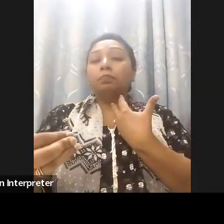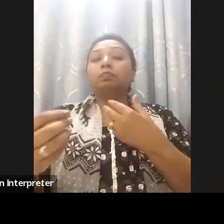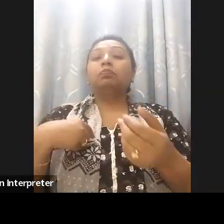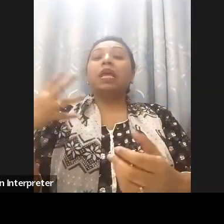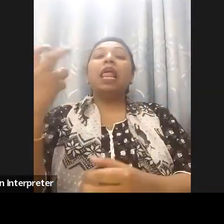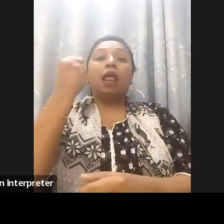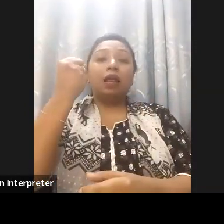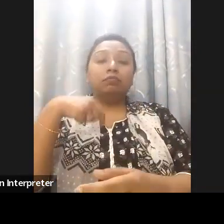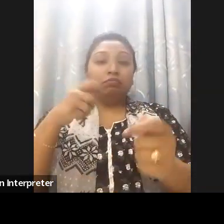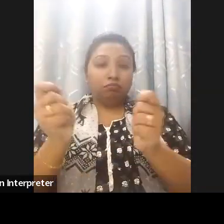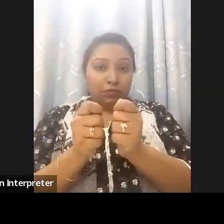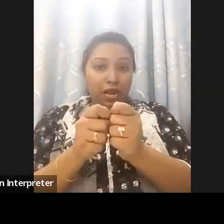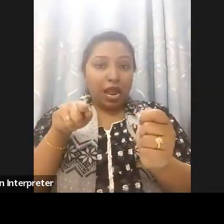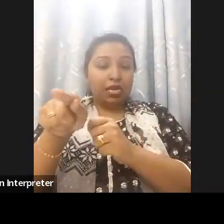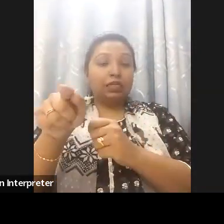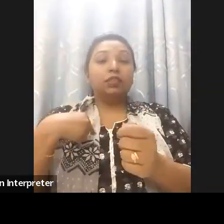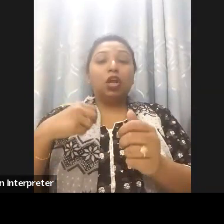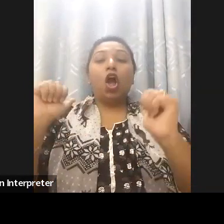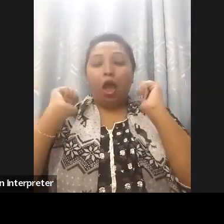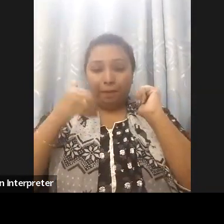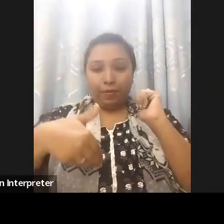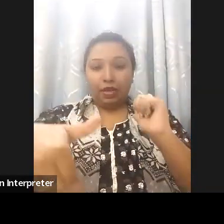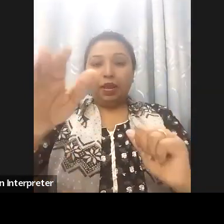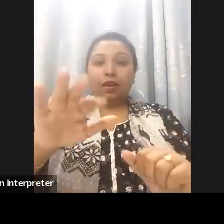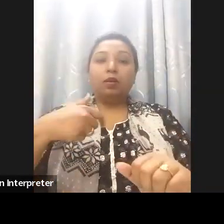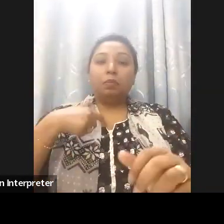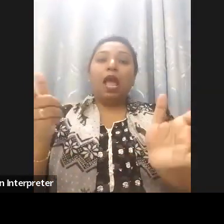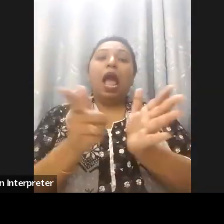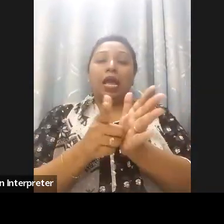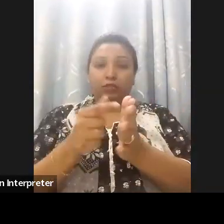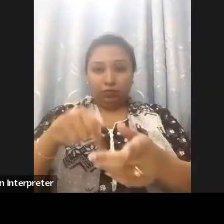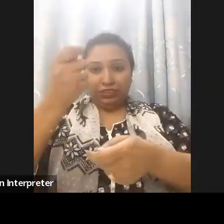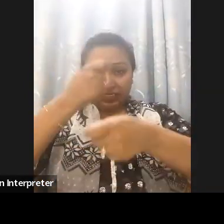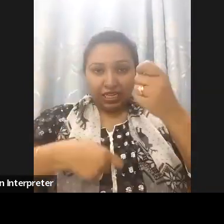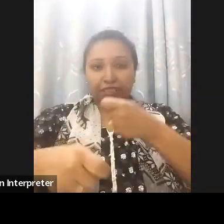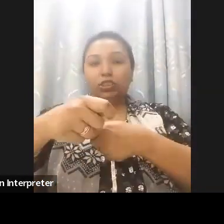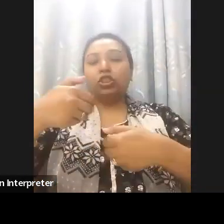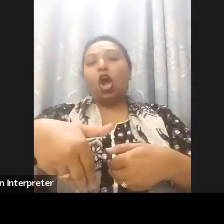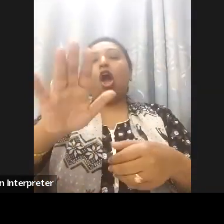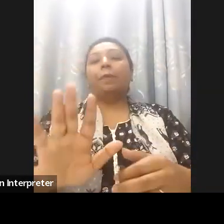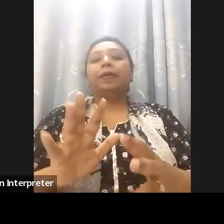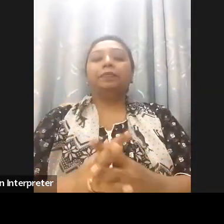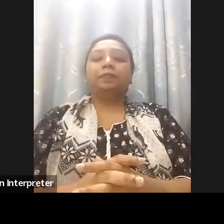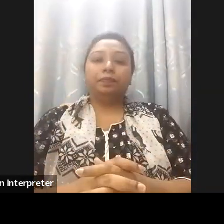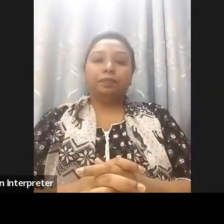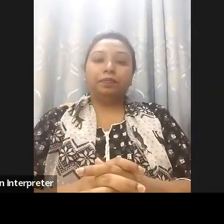so we are expecting very soon this copyright law will be passed from the parliament and so by